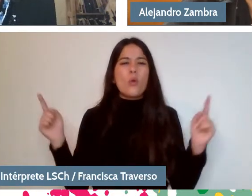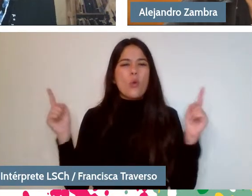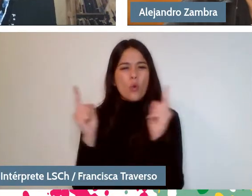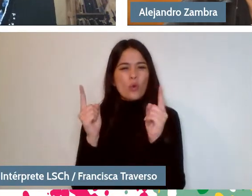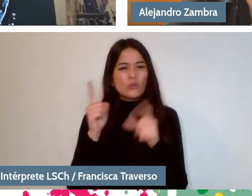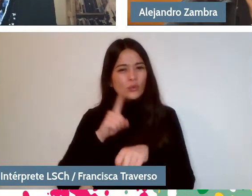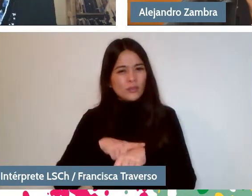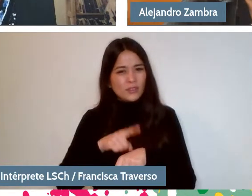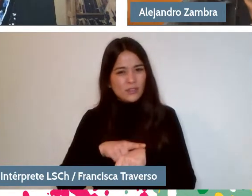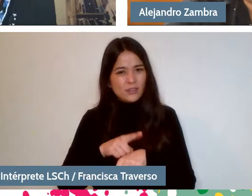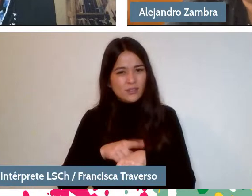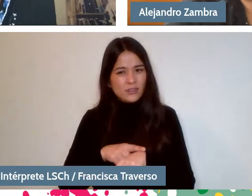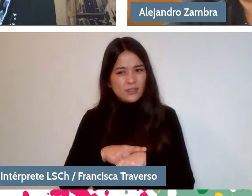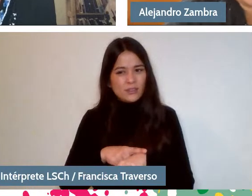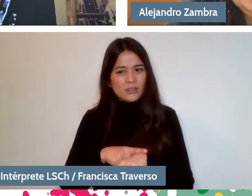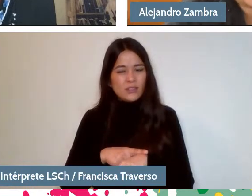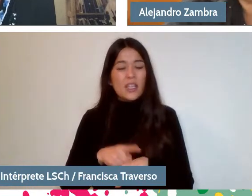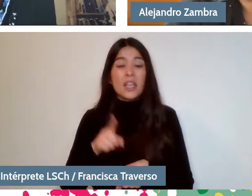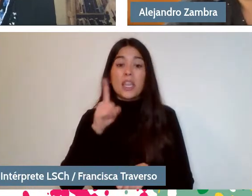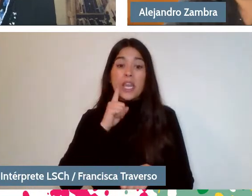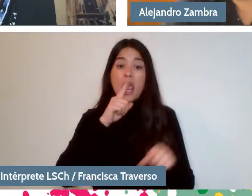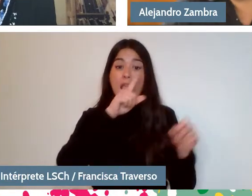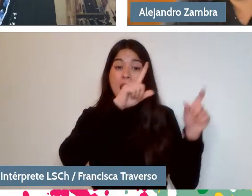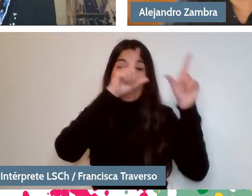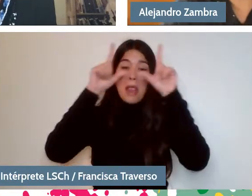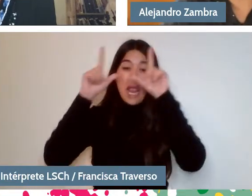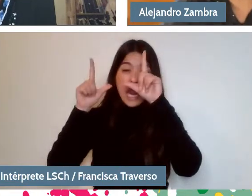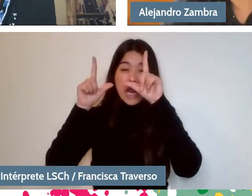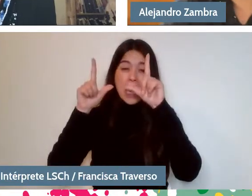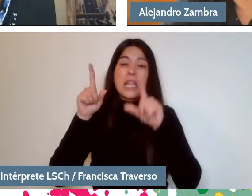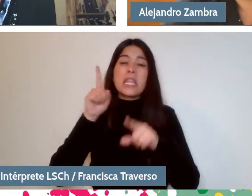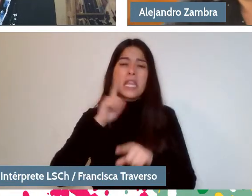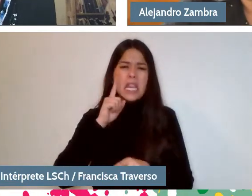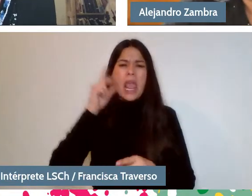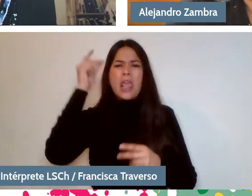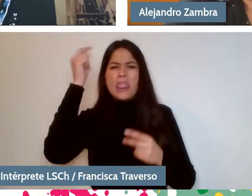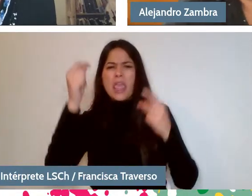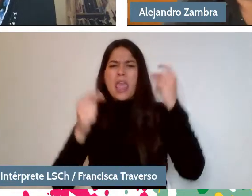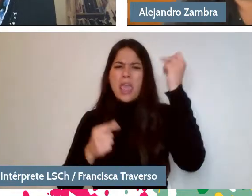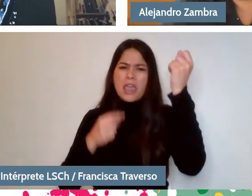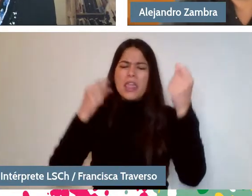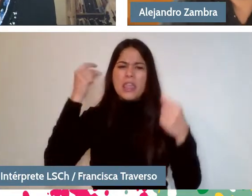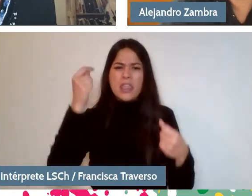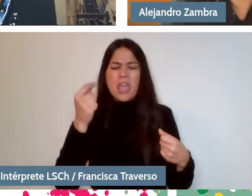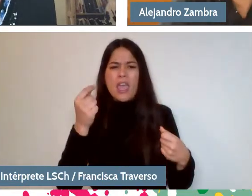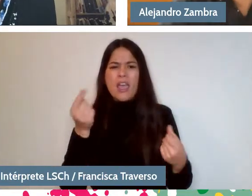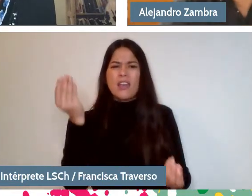I mean, I had an image, some ideas, and I went in a certain direction